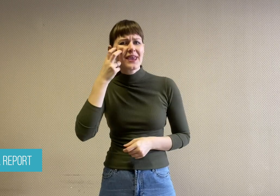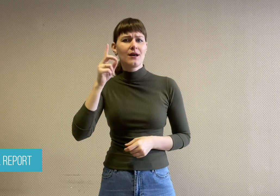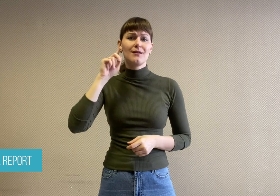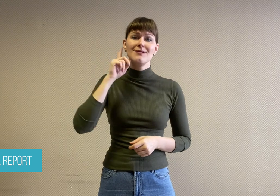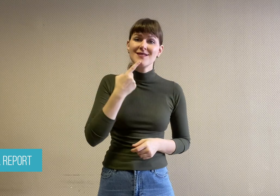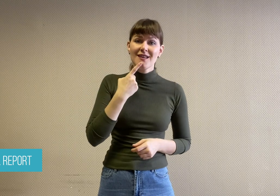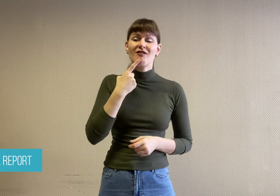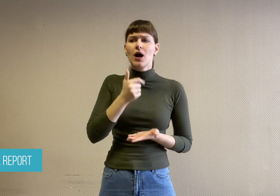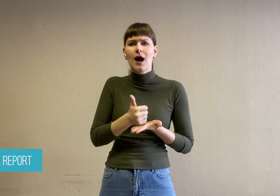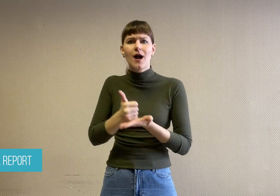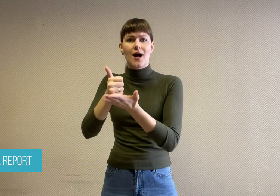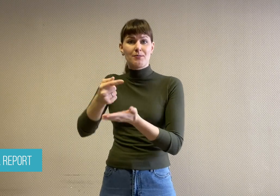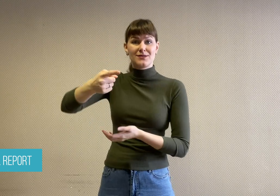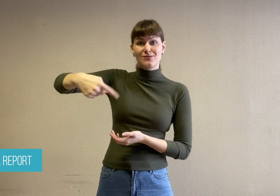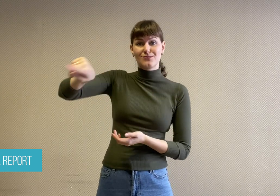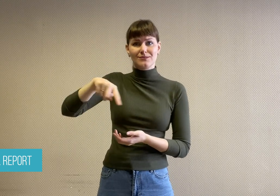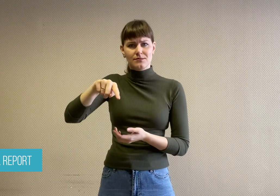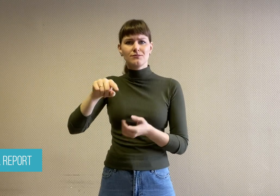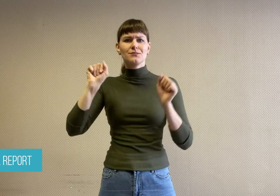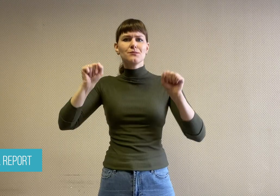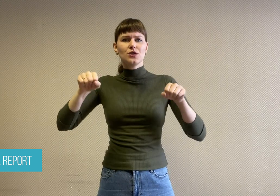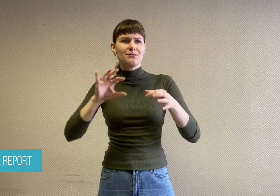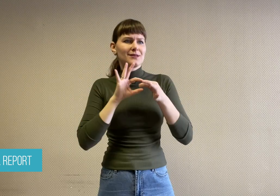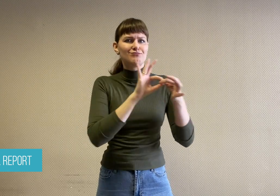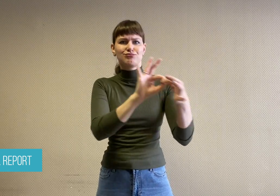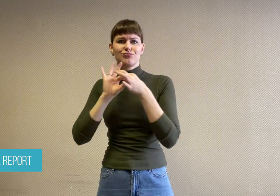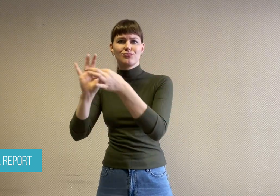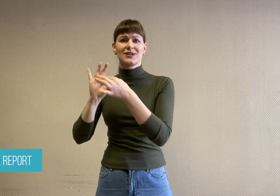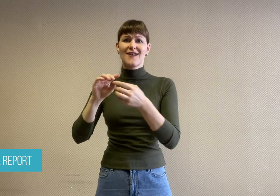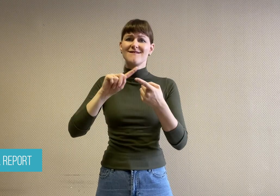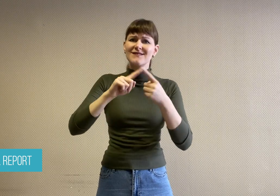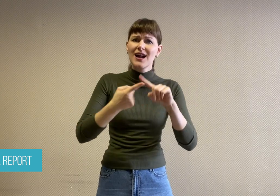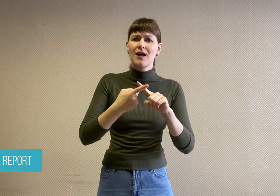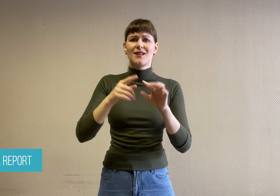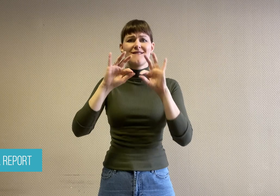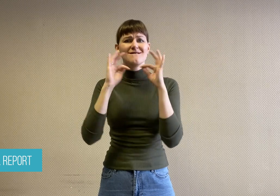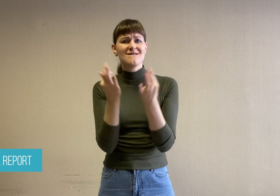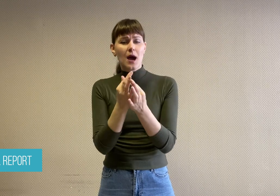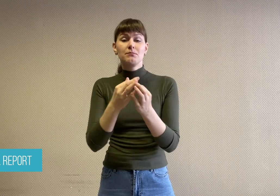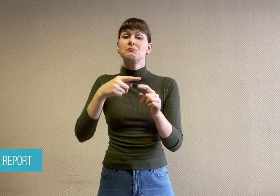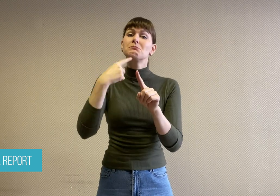in touch with friends and family as well